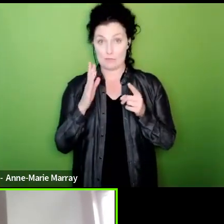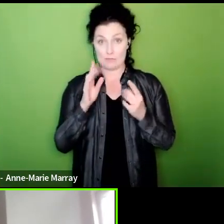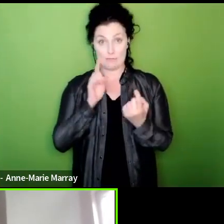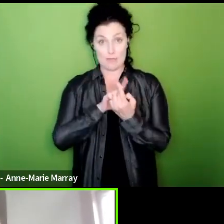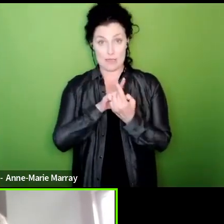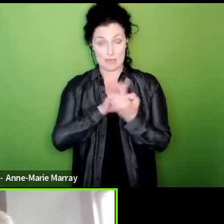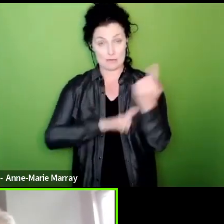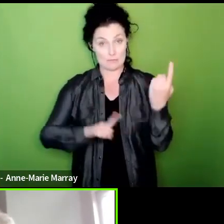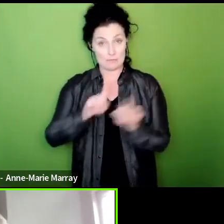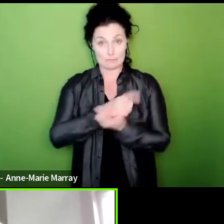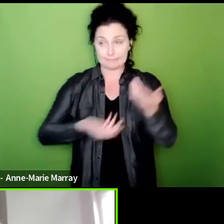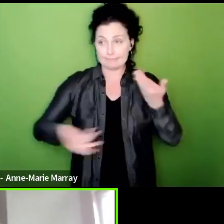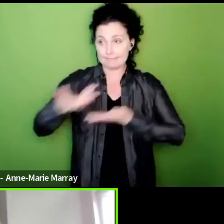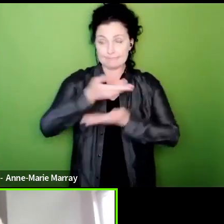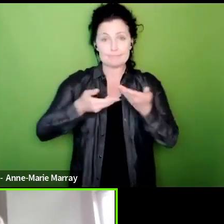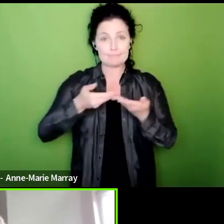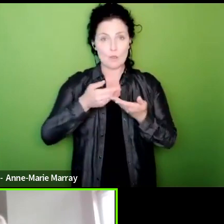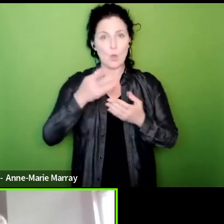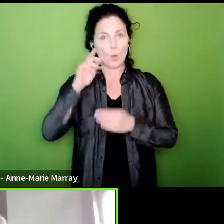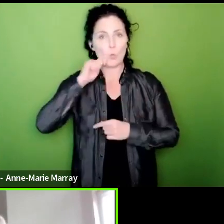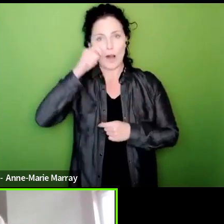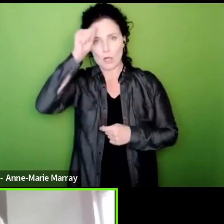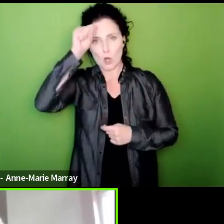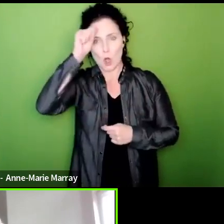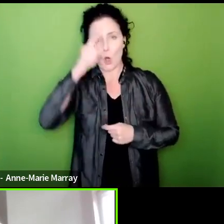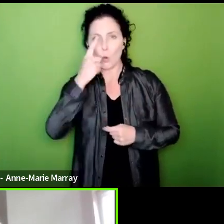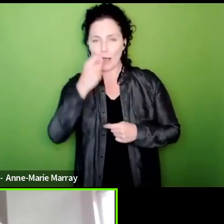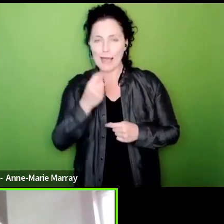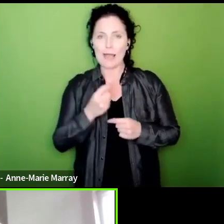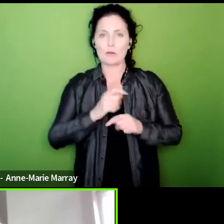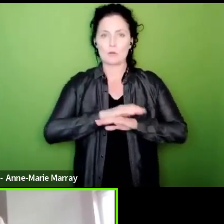confident that we will be able to coordinate with other unions it's about trying to pin down